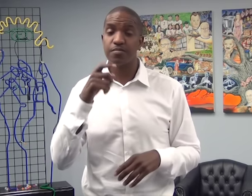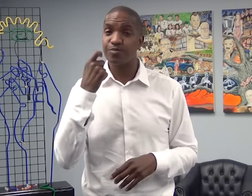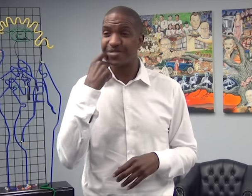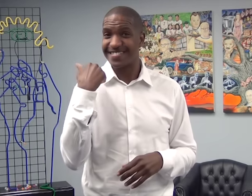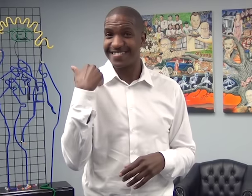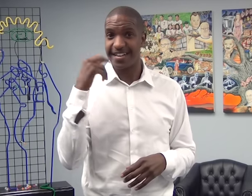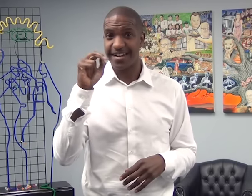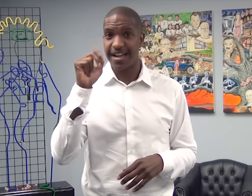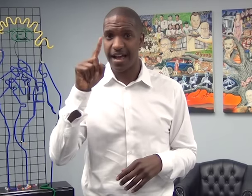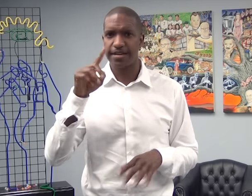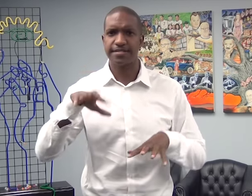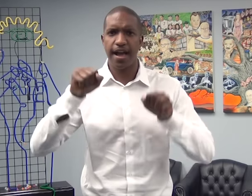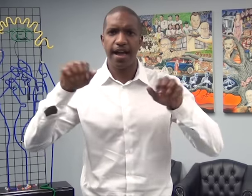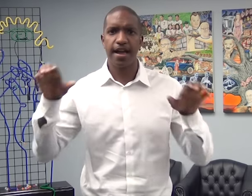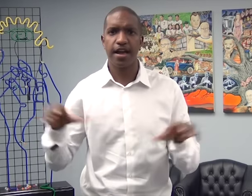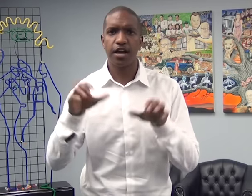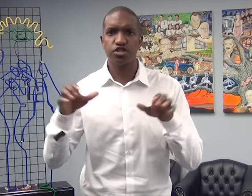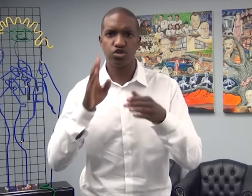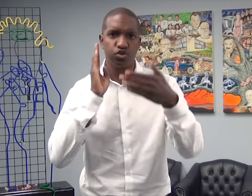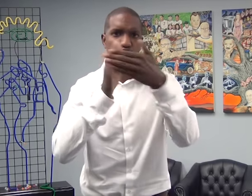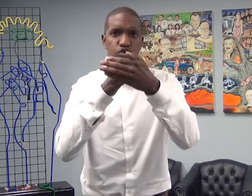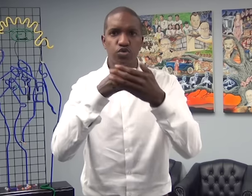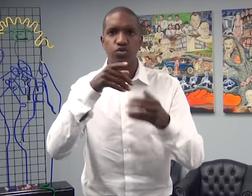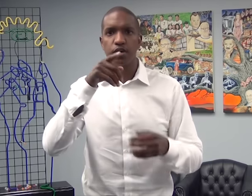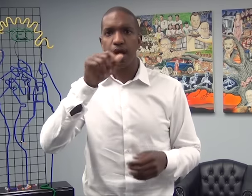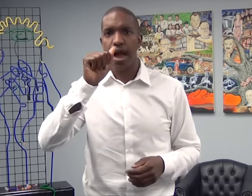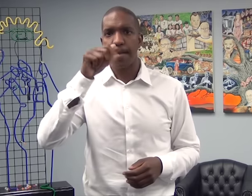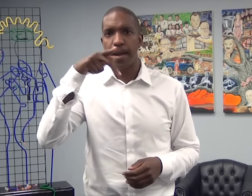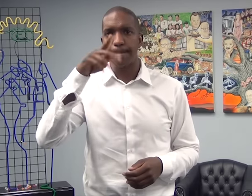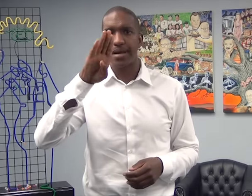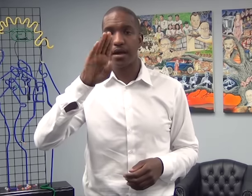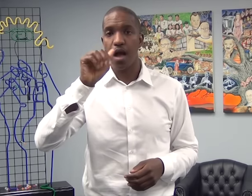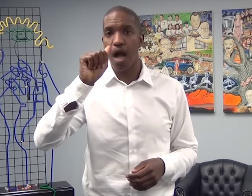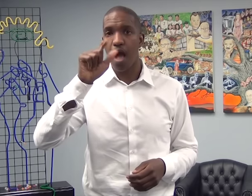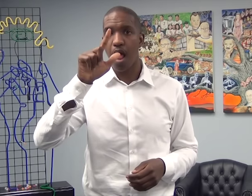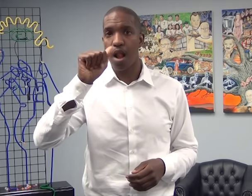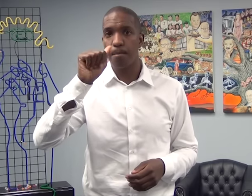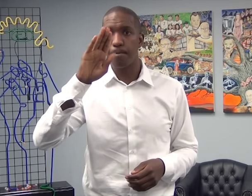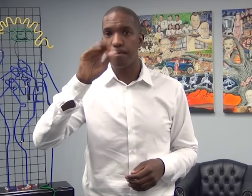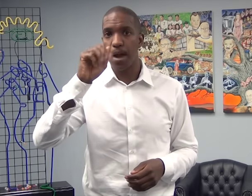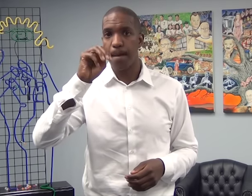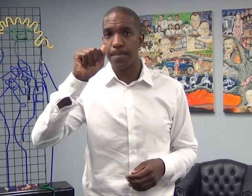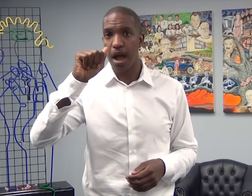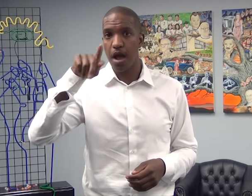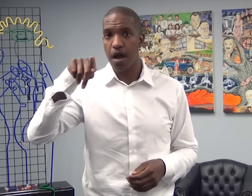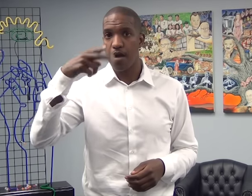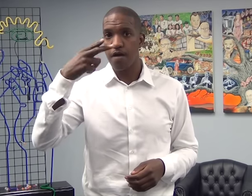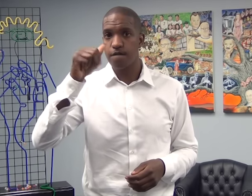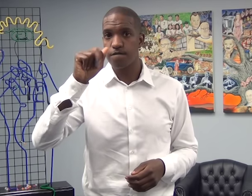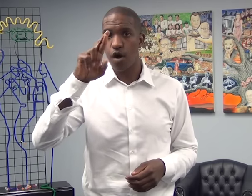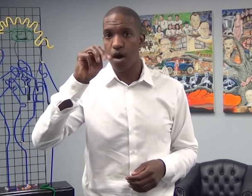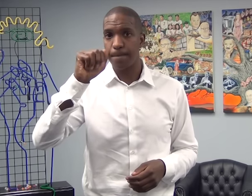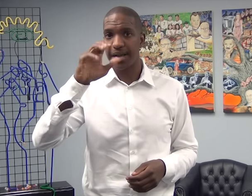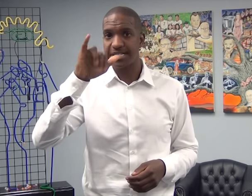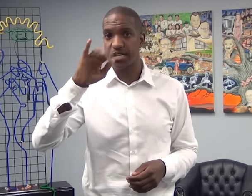A few years ago, the NAD settled with the Alabama Board of Pharmacy.